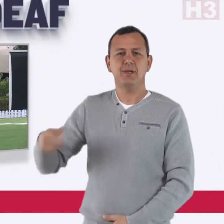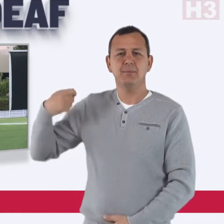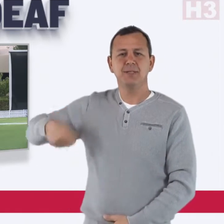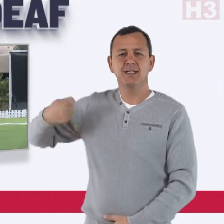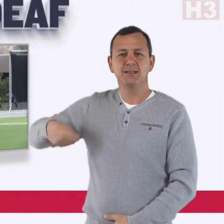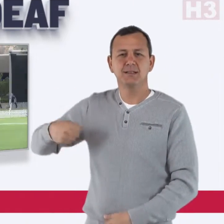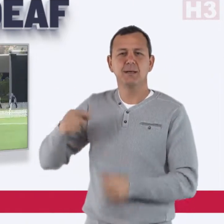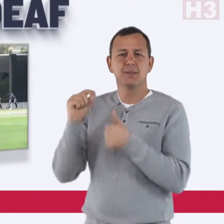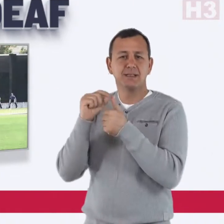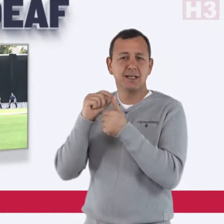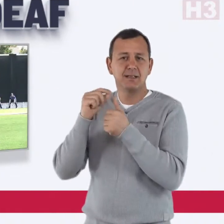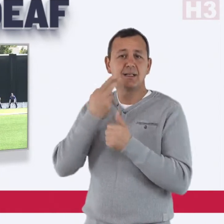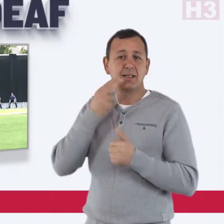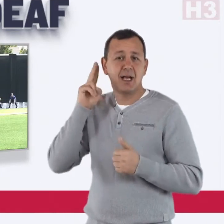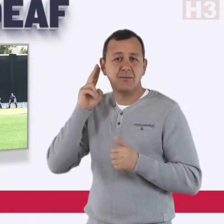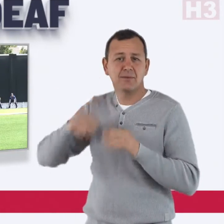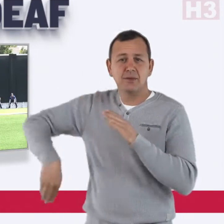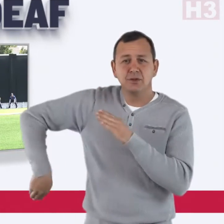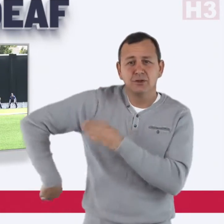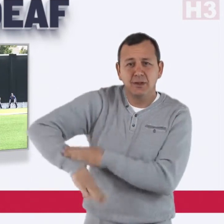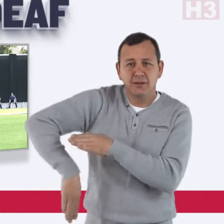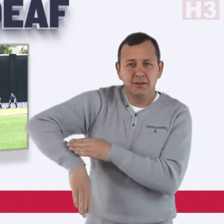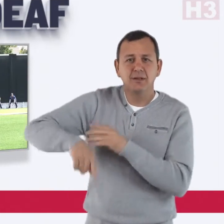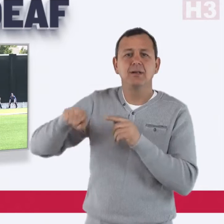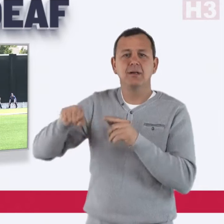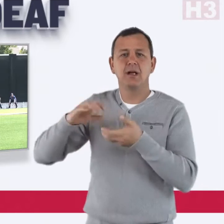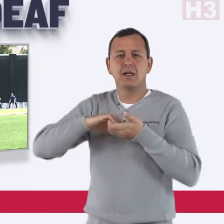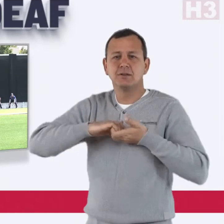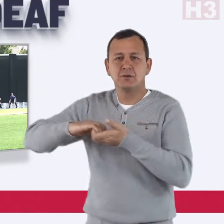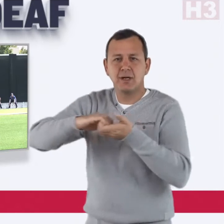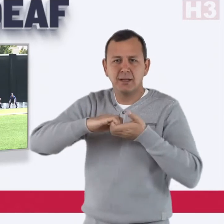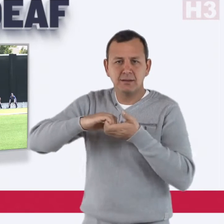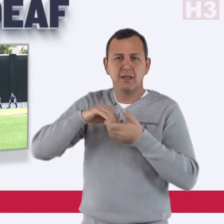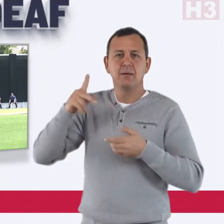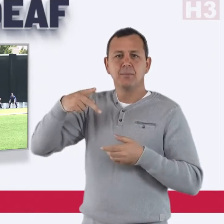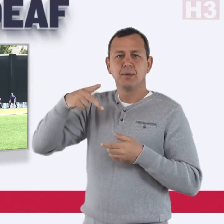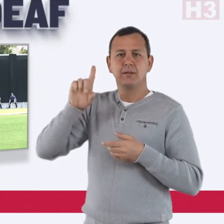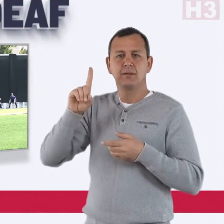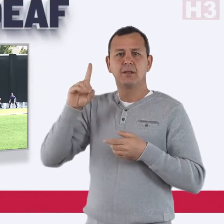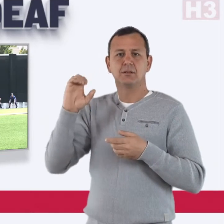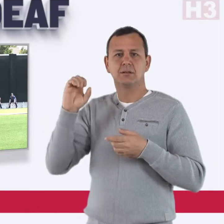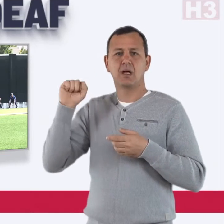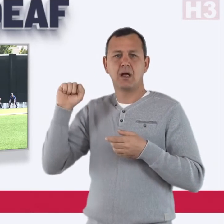The president of Pakistan Deaf Cricket Association (PDCA)